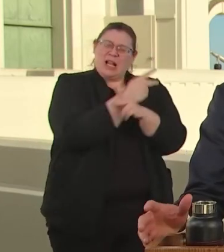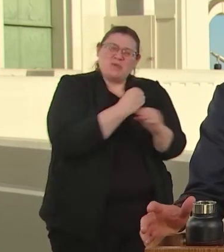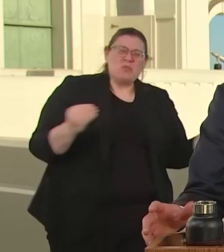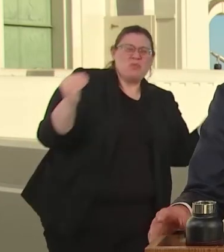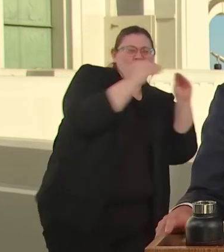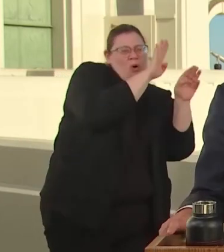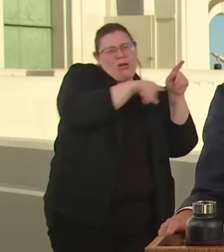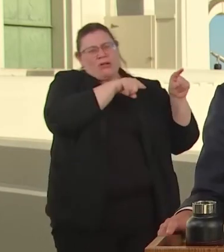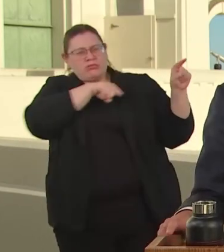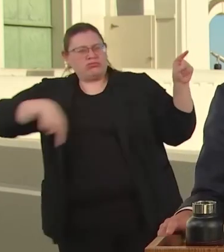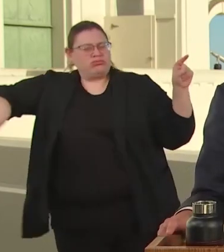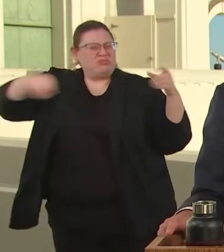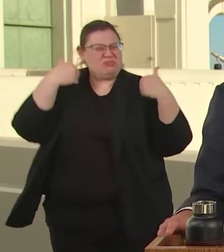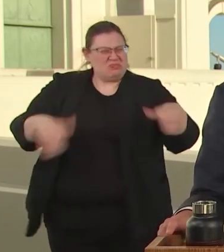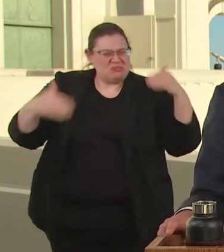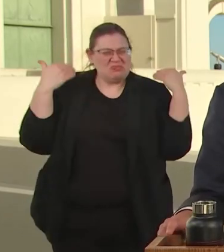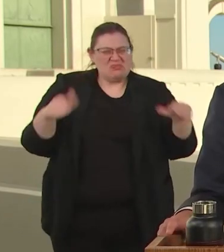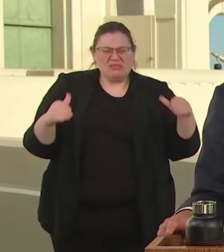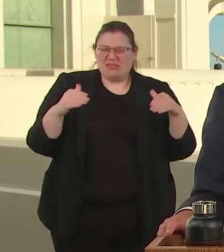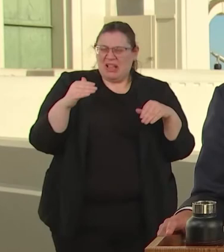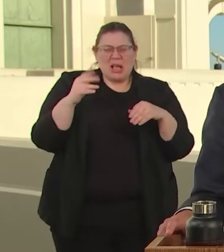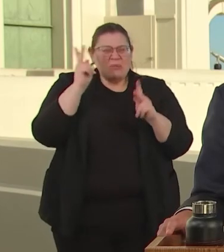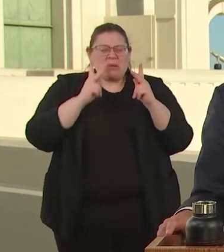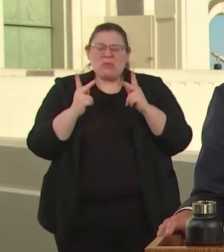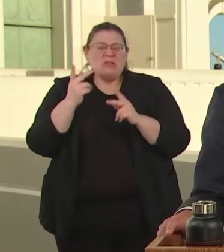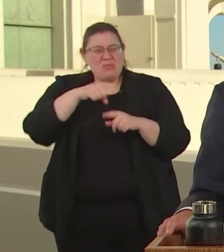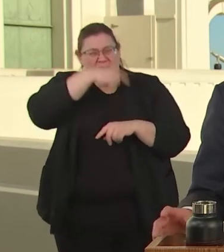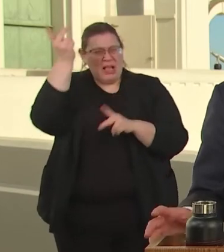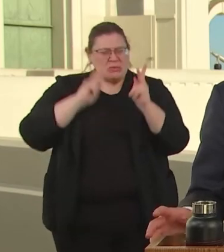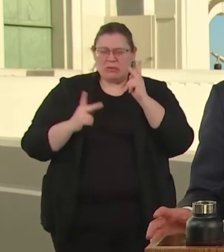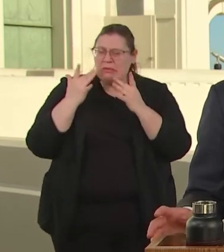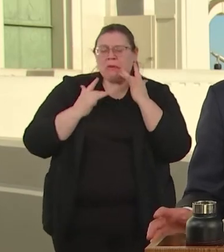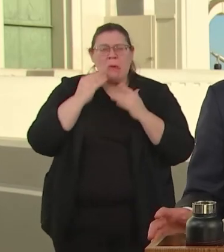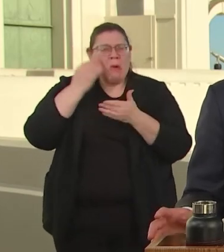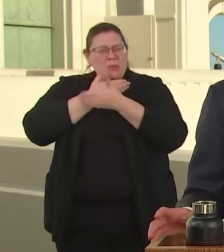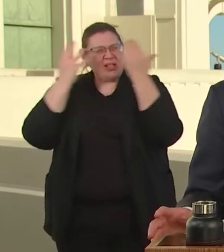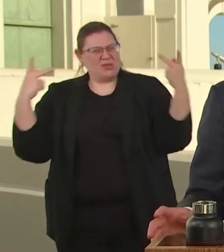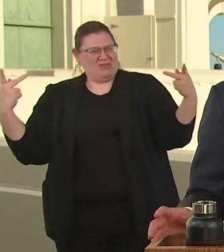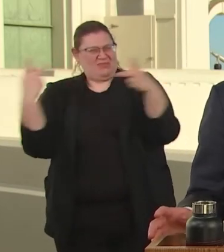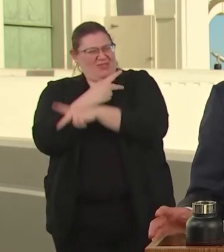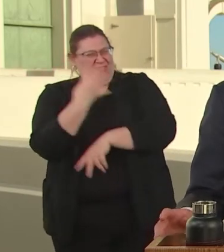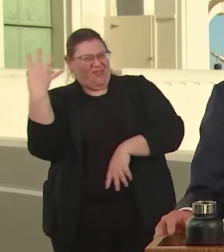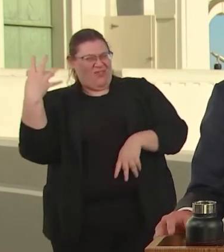FACT OKAY OF 4 AND WHERE LATINO